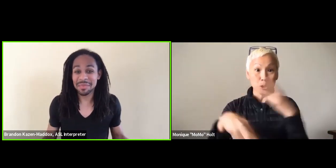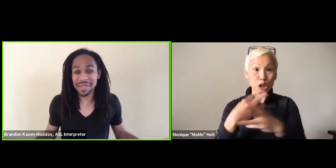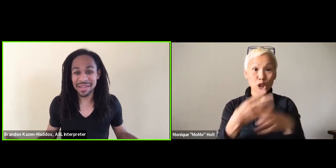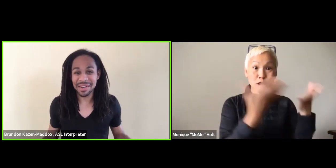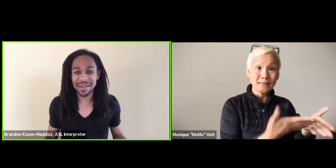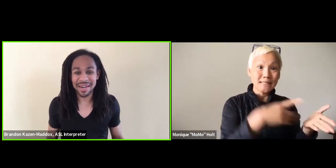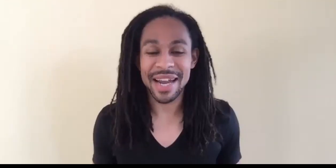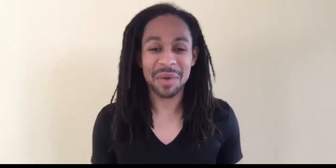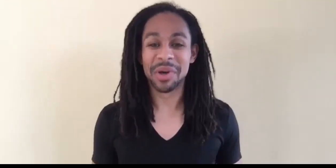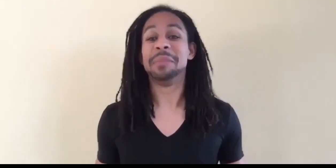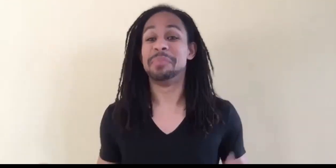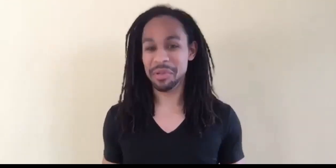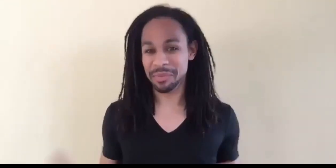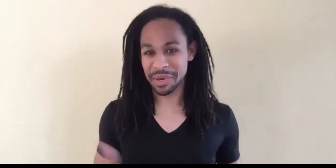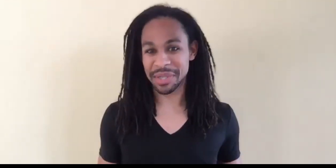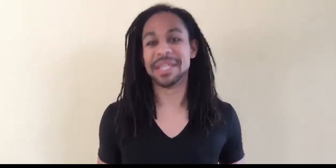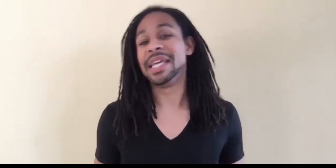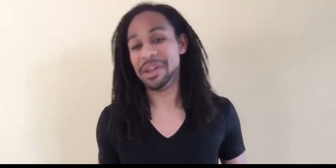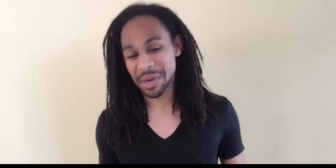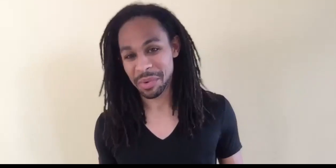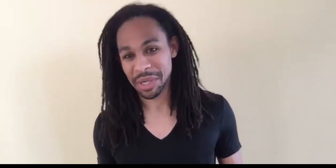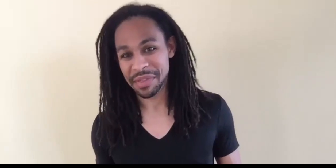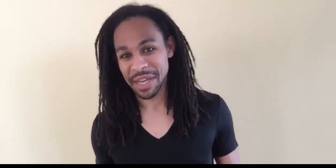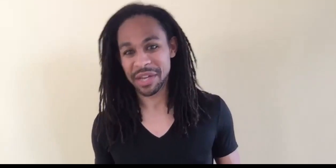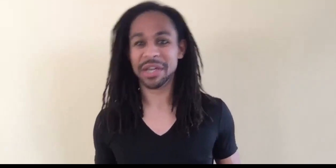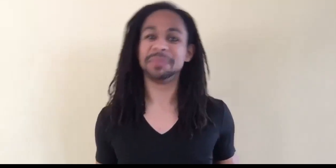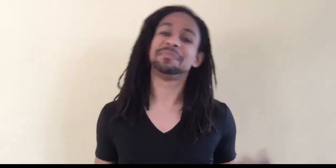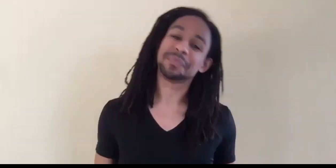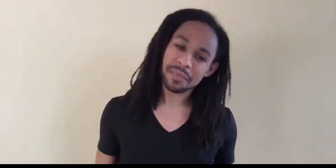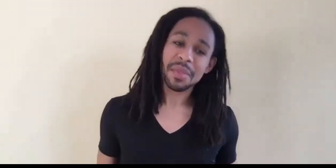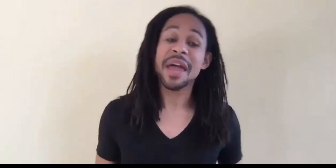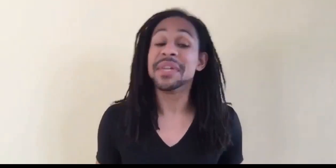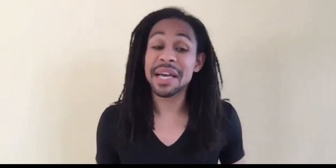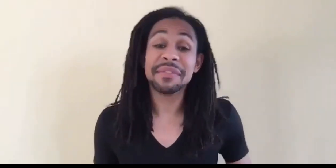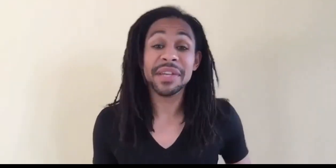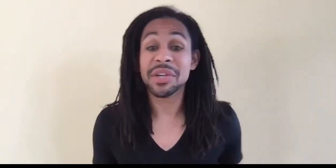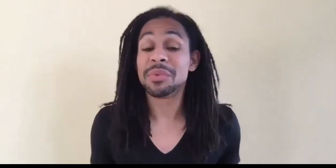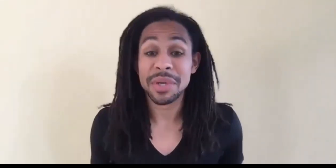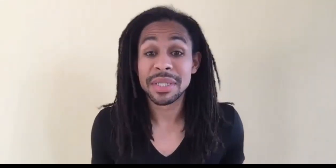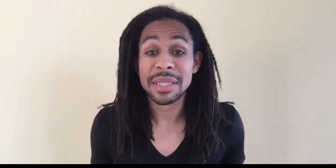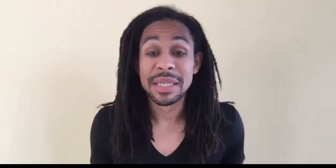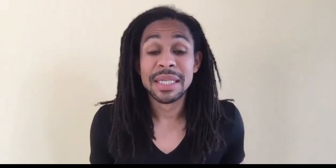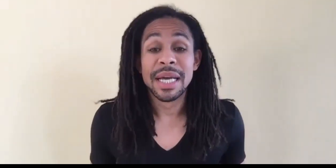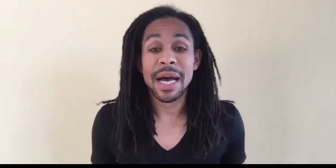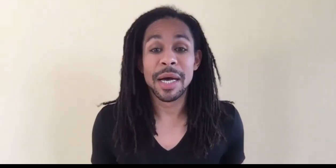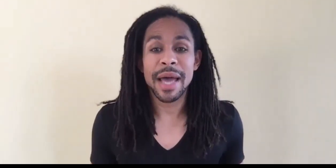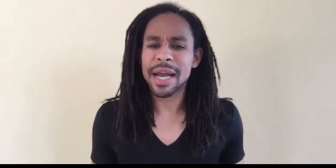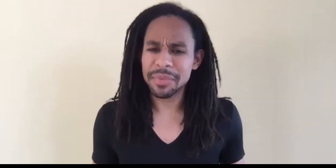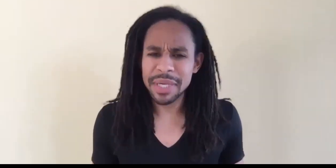And now I'm here, and I work in both worlds, in the hearing world in theater and the Deaf theater world.